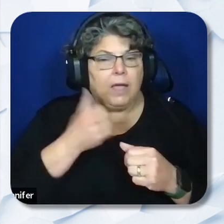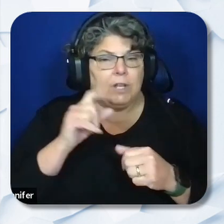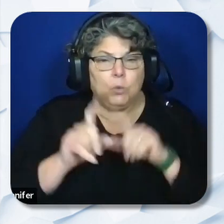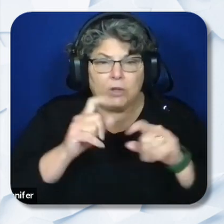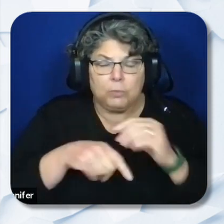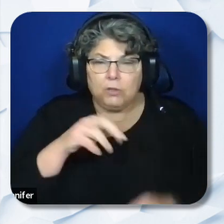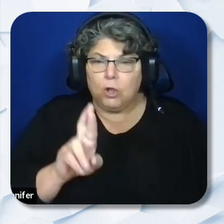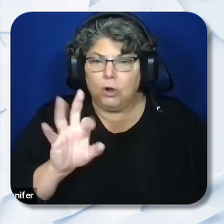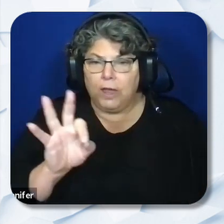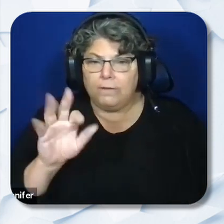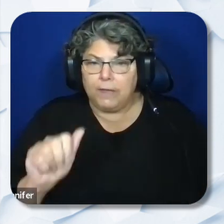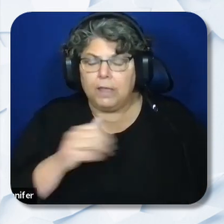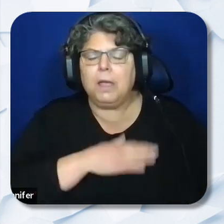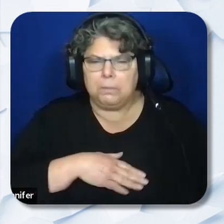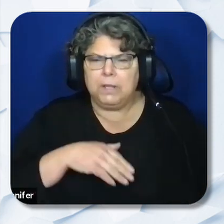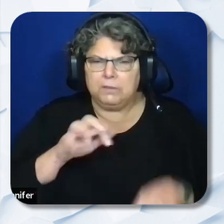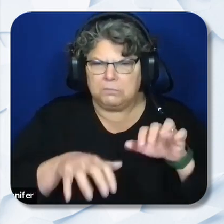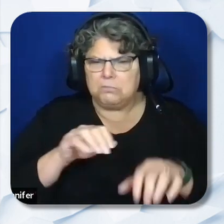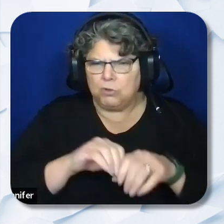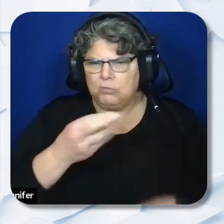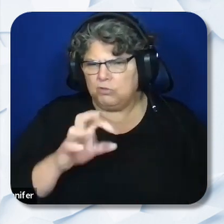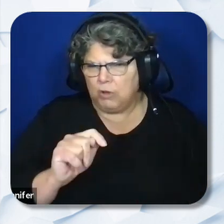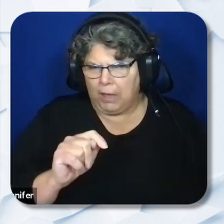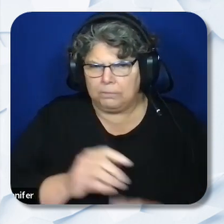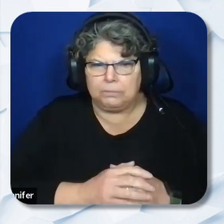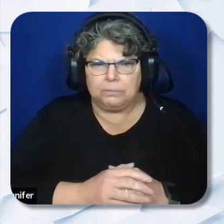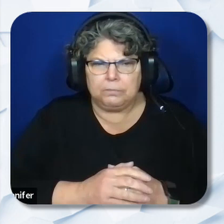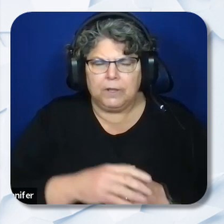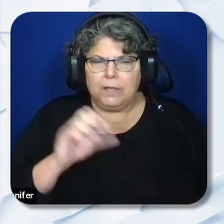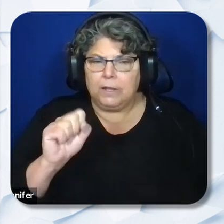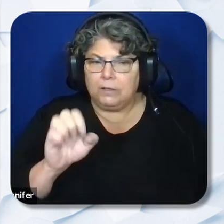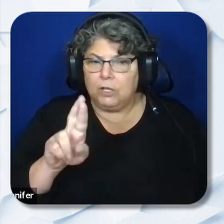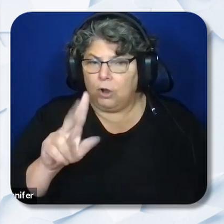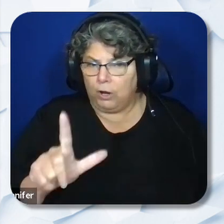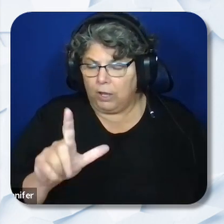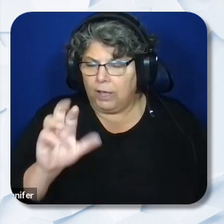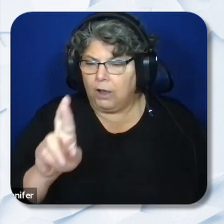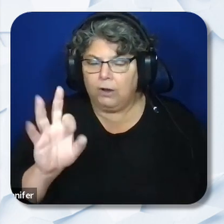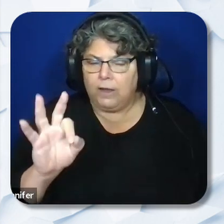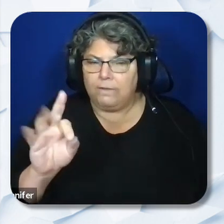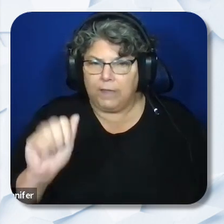submit them through the Webinar Chat function. and SERL RFA questions and answers document will